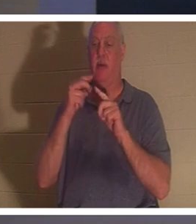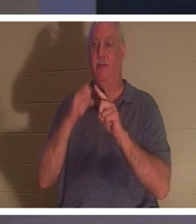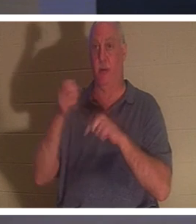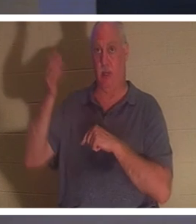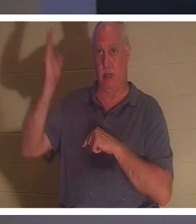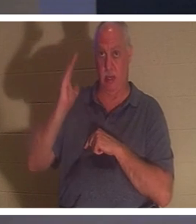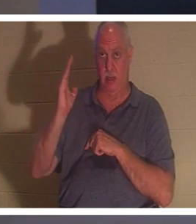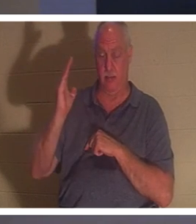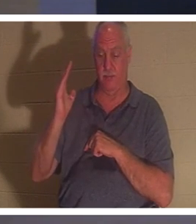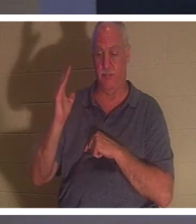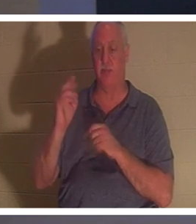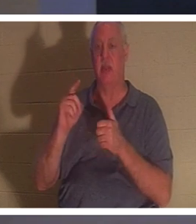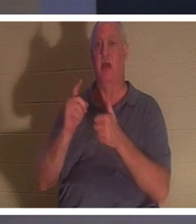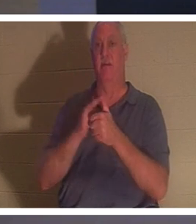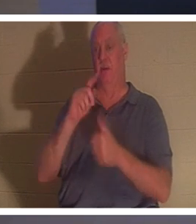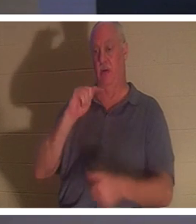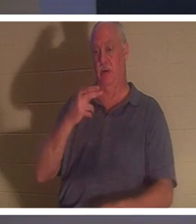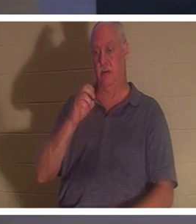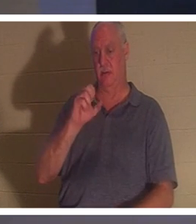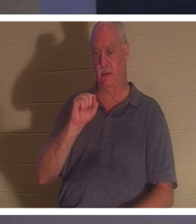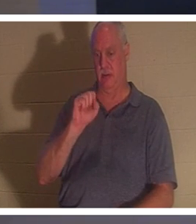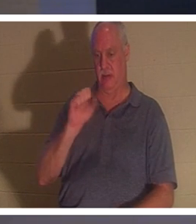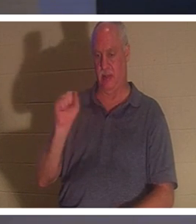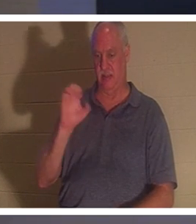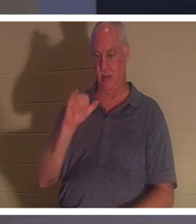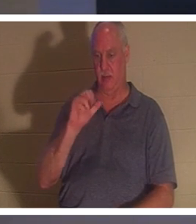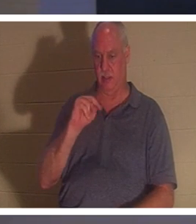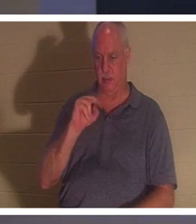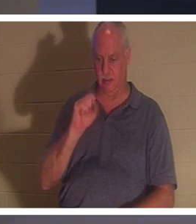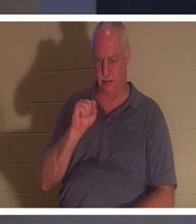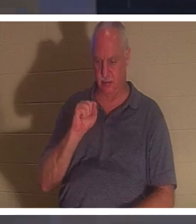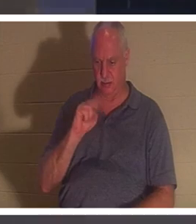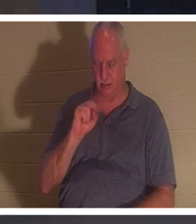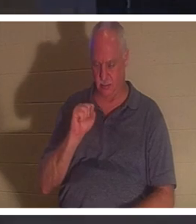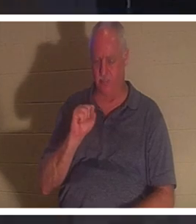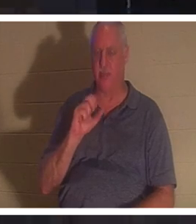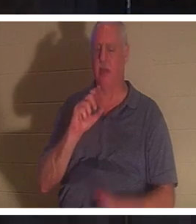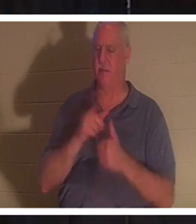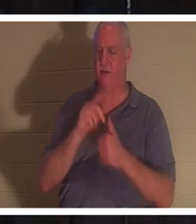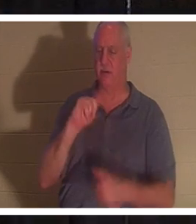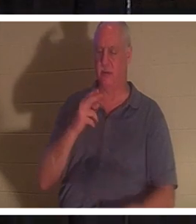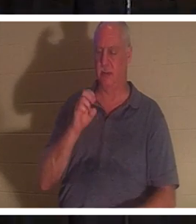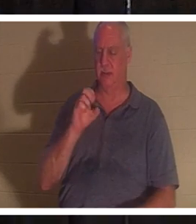1 Thessalonians and I've already mentioned a little bit. If we believe that Jesus died and